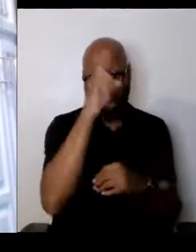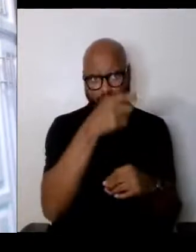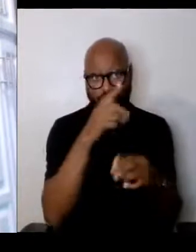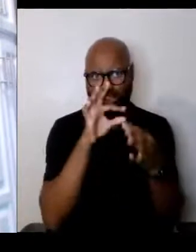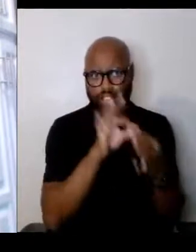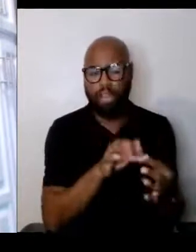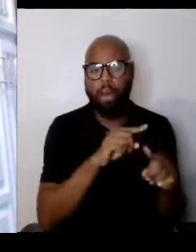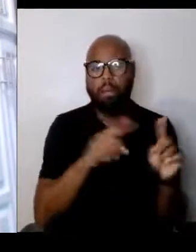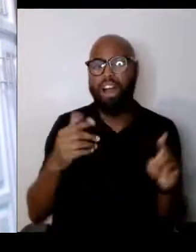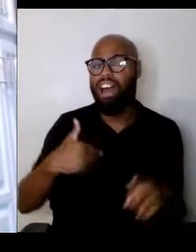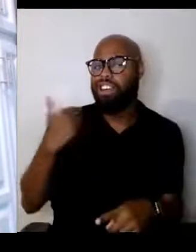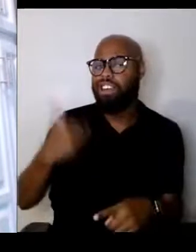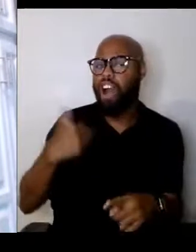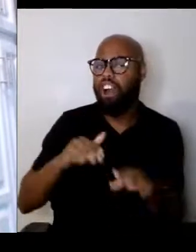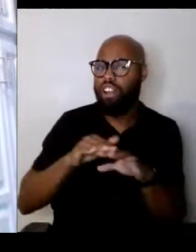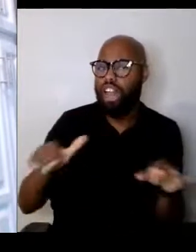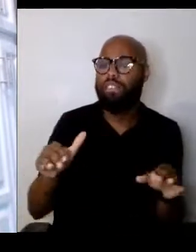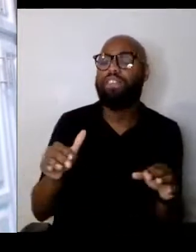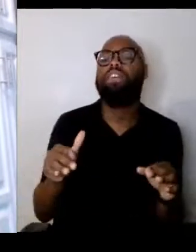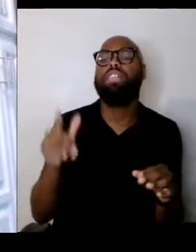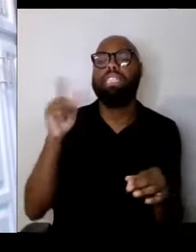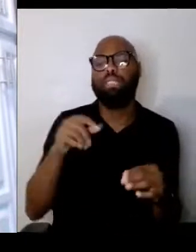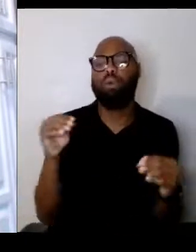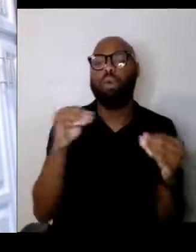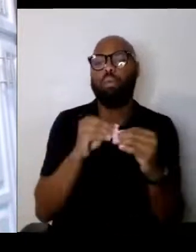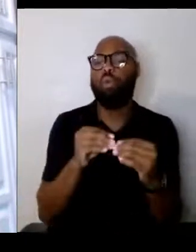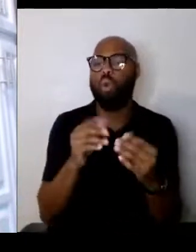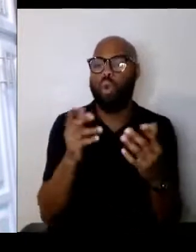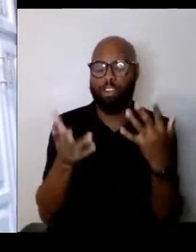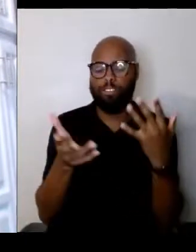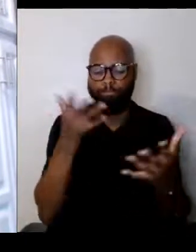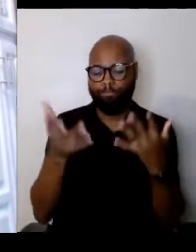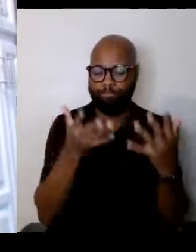it needs to be a little bit more passionate for them.